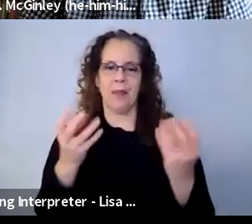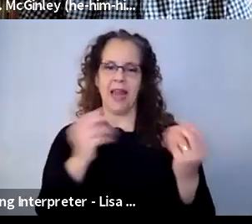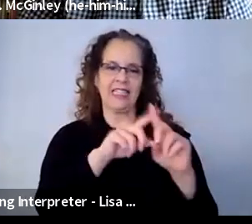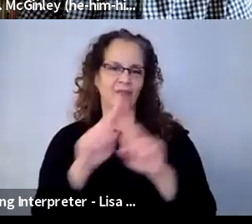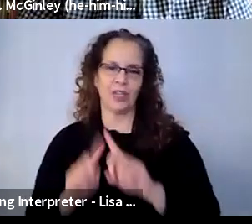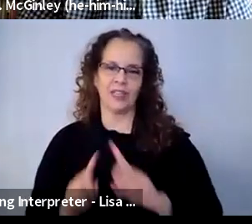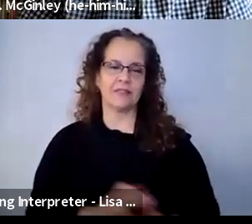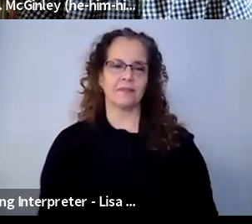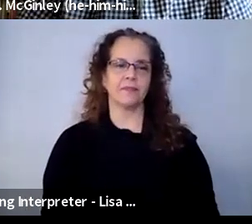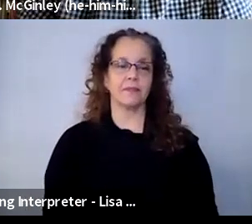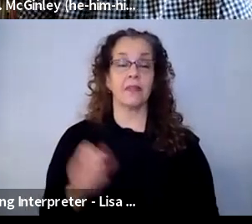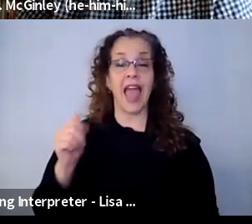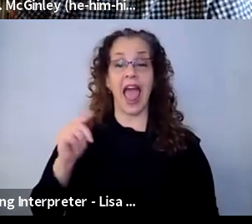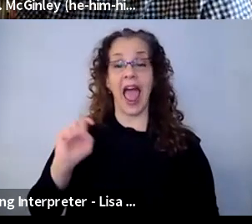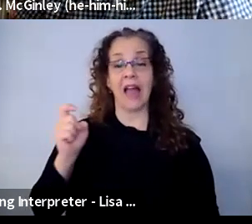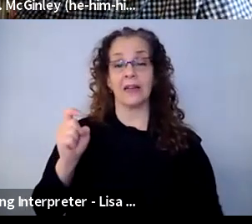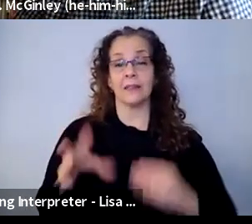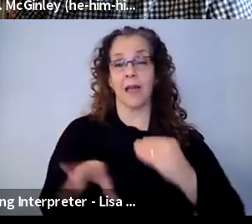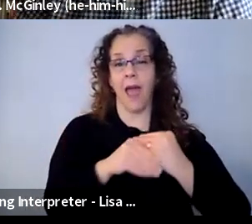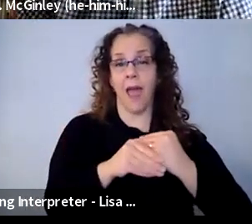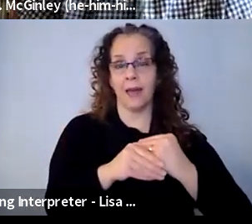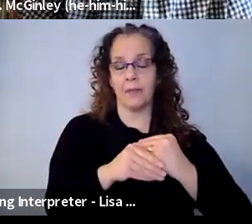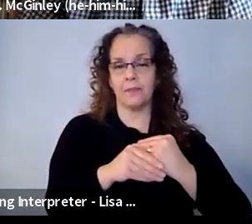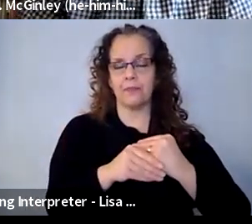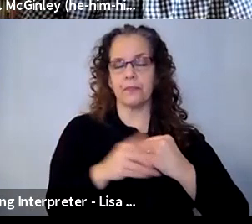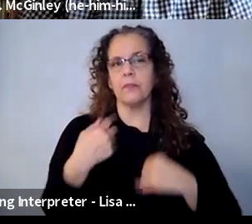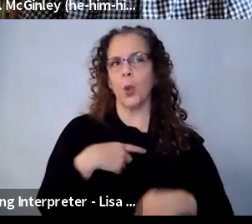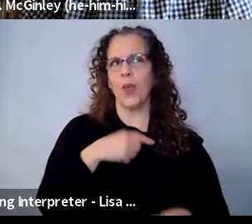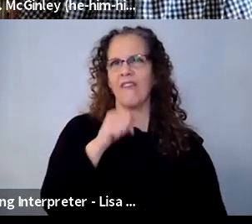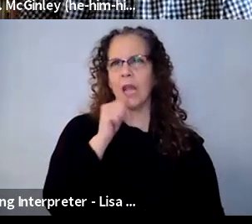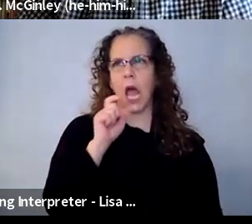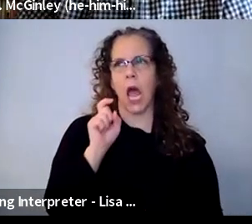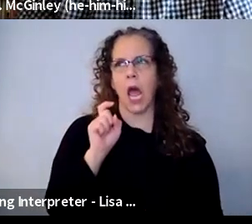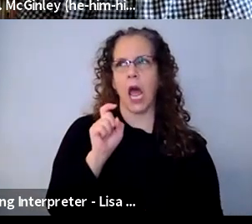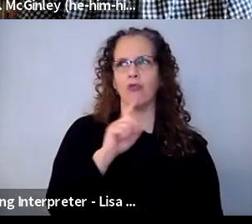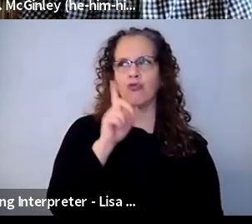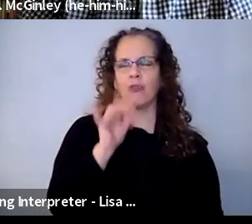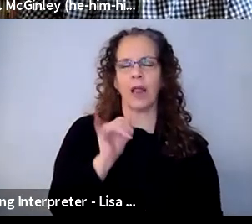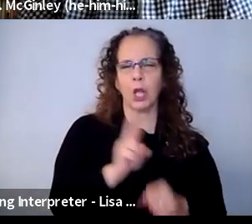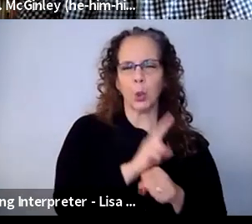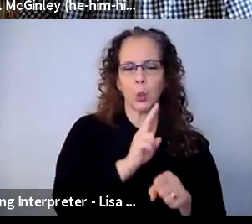Alex Santiago-Jirau: The one thing that I wanted to add that we haven't necessarily used it within a lesson, but it's at the